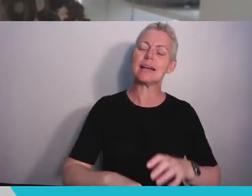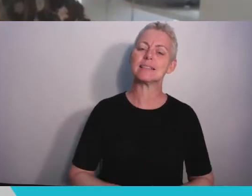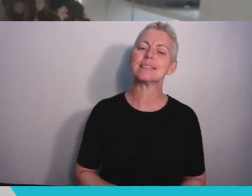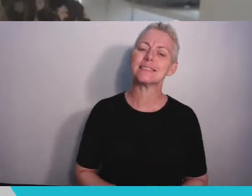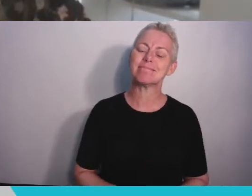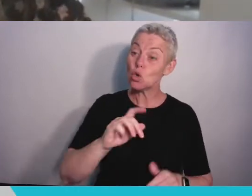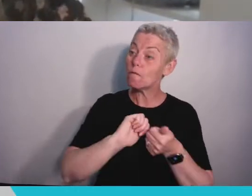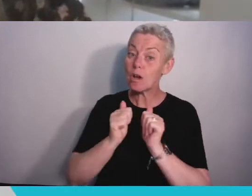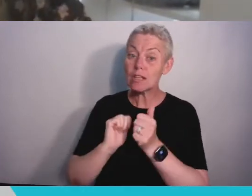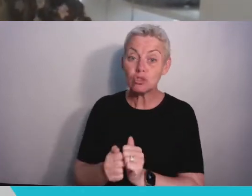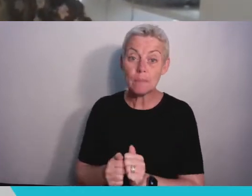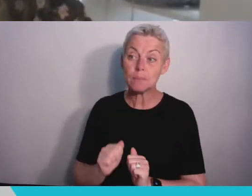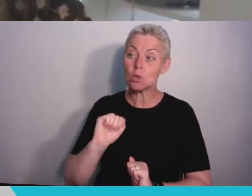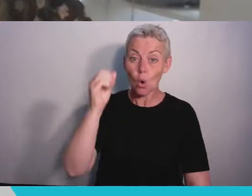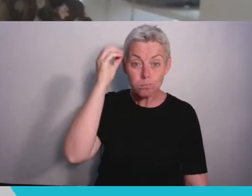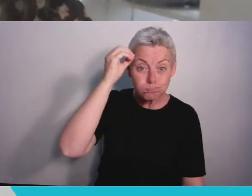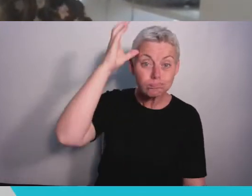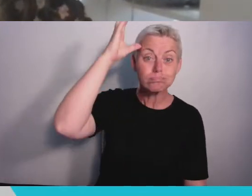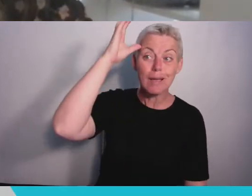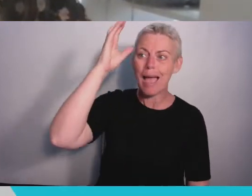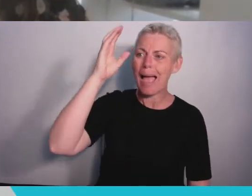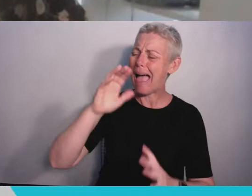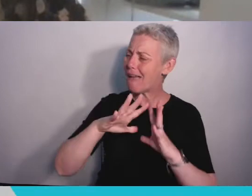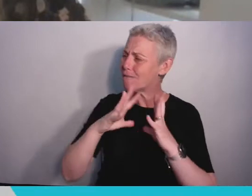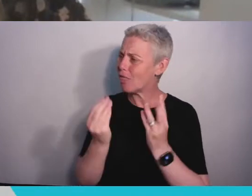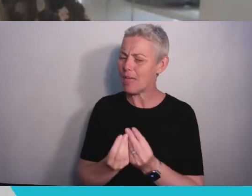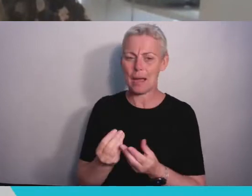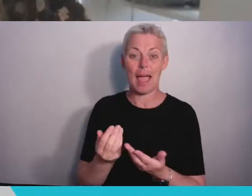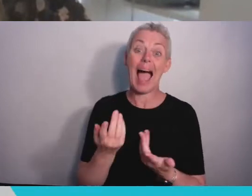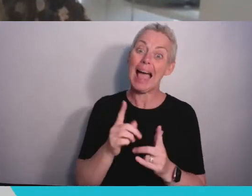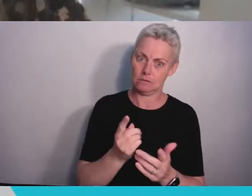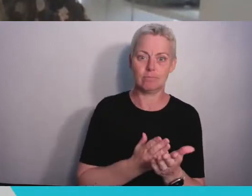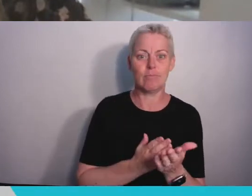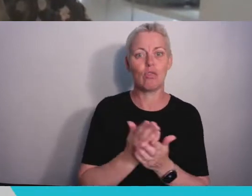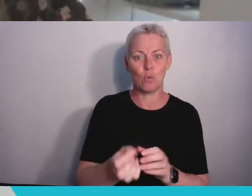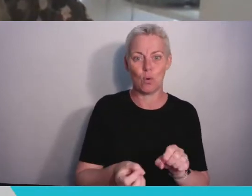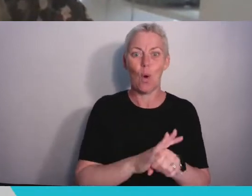being forced to adapt to learning through Zoom and at a two metre distance, and more